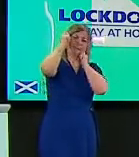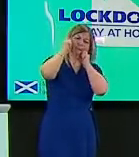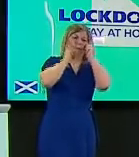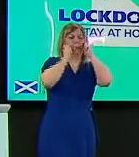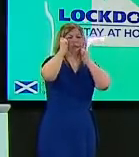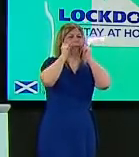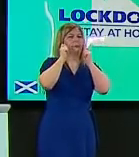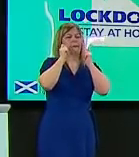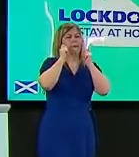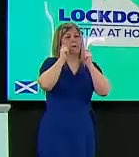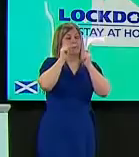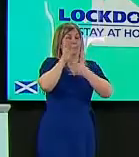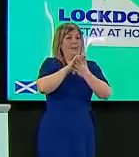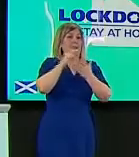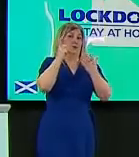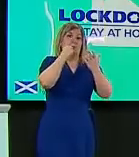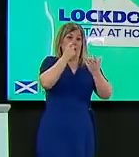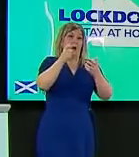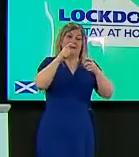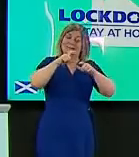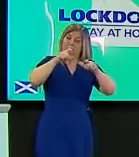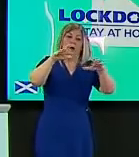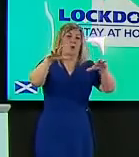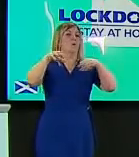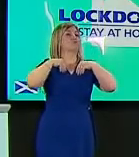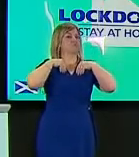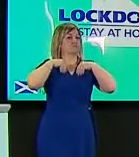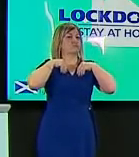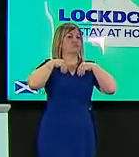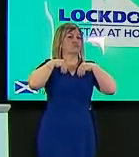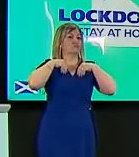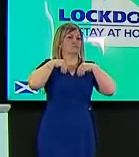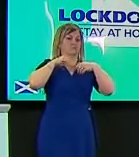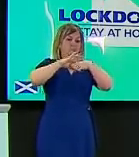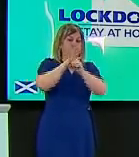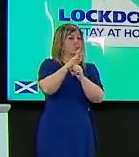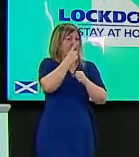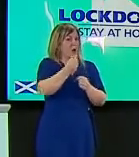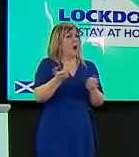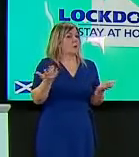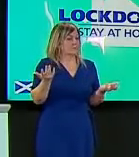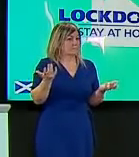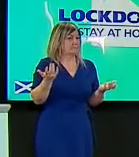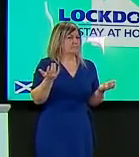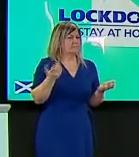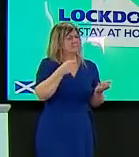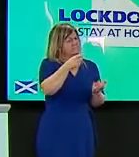are you reviewing the evidence for wearing fully fitted masks particularly in hospitals and what